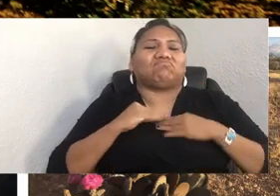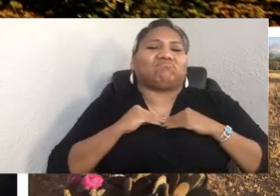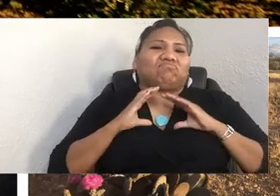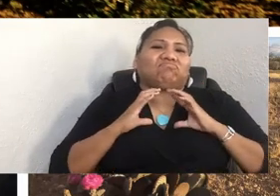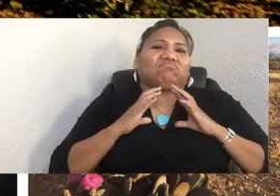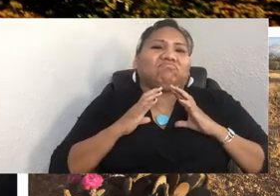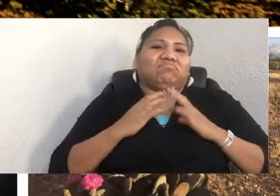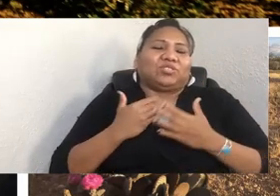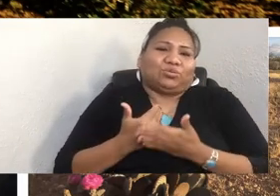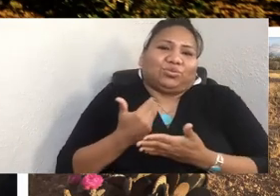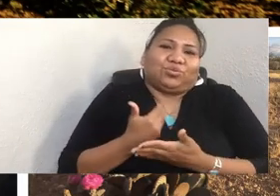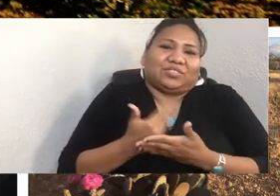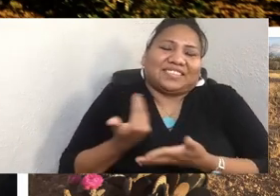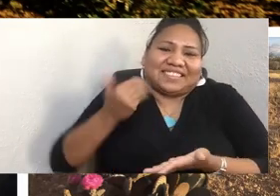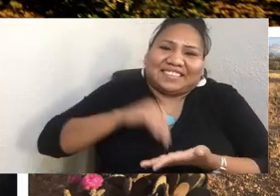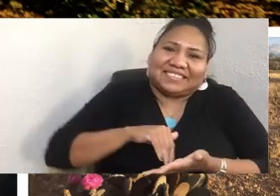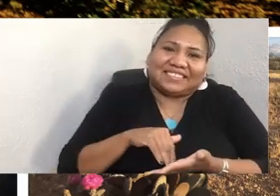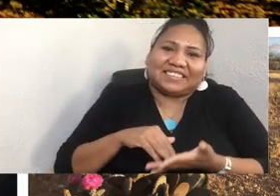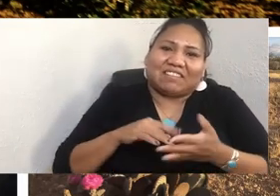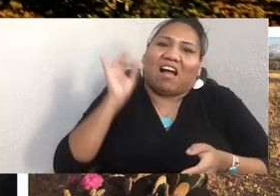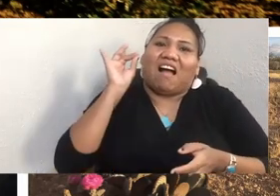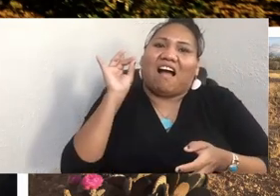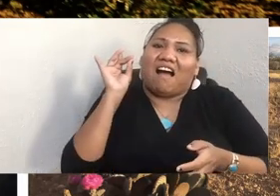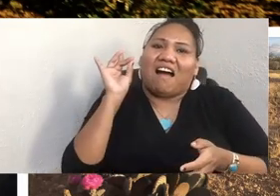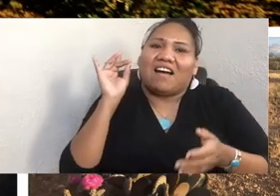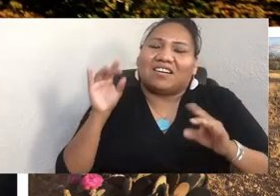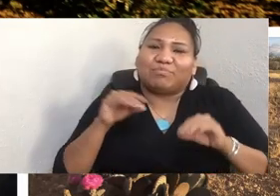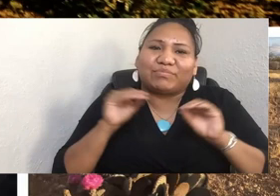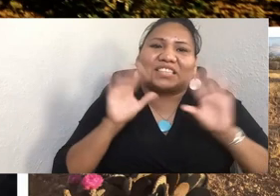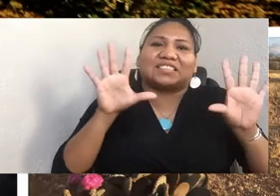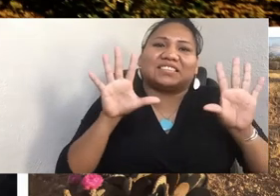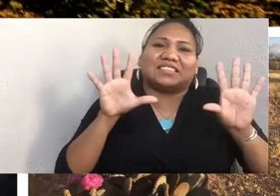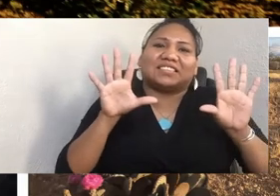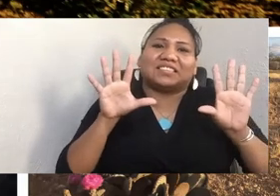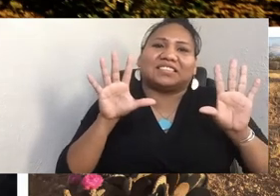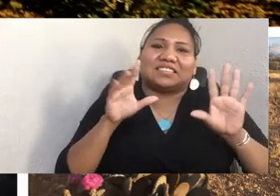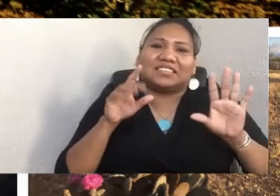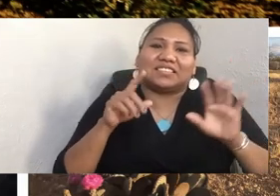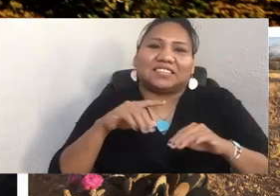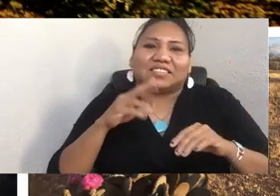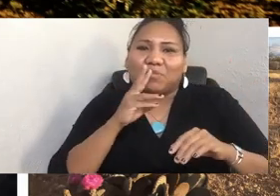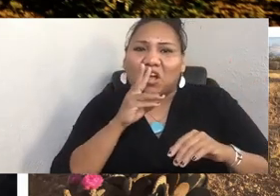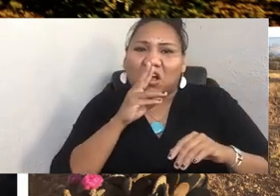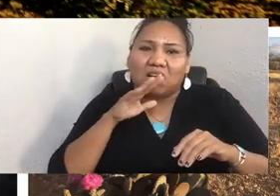I found magic swimming in Havasu's waters in the Grand Canyon, riding an airboat through the Miccosukee